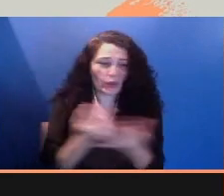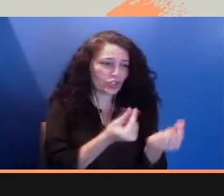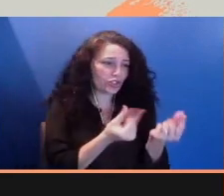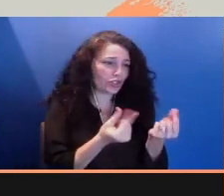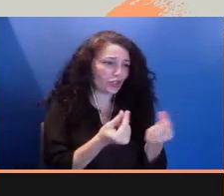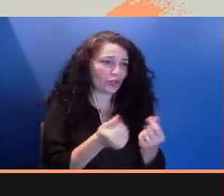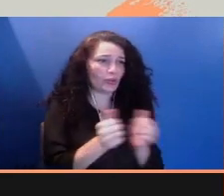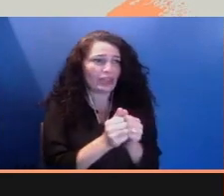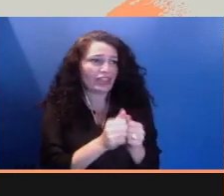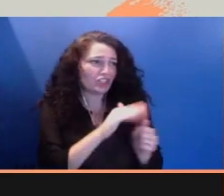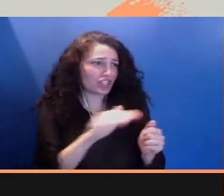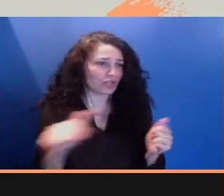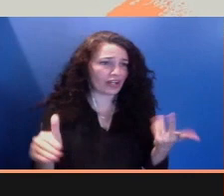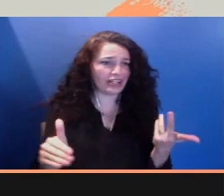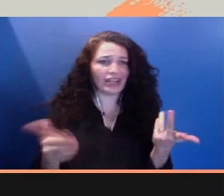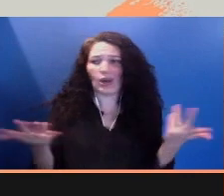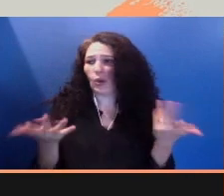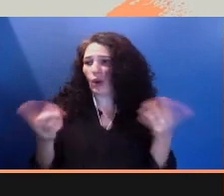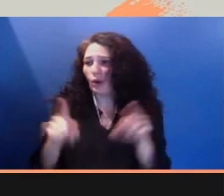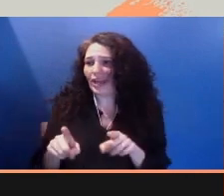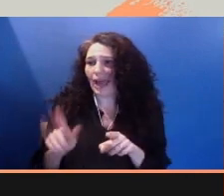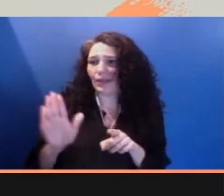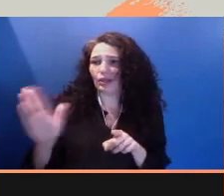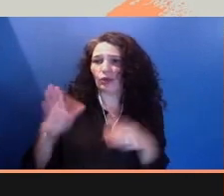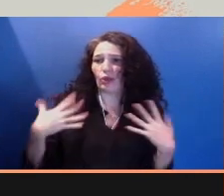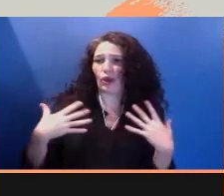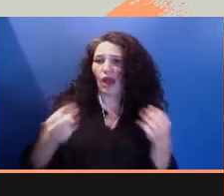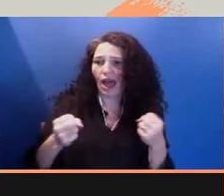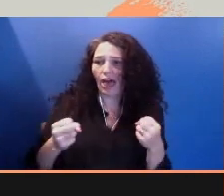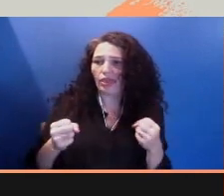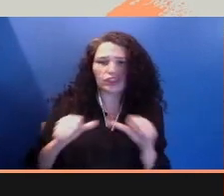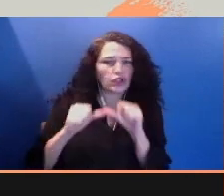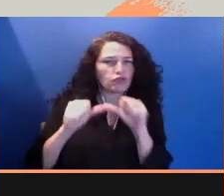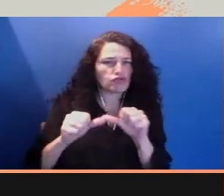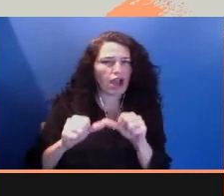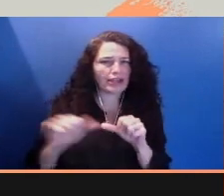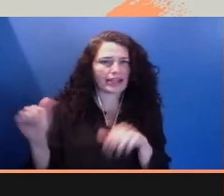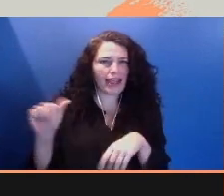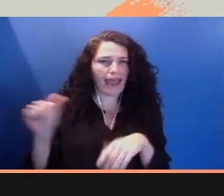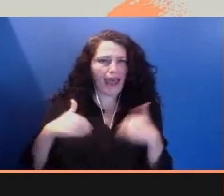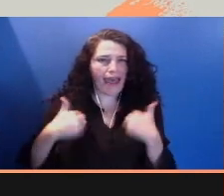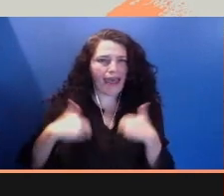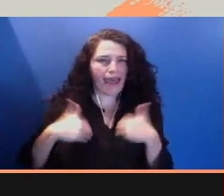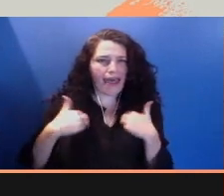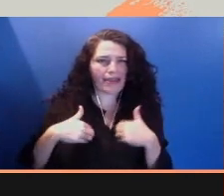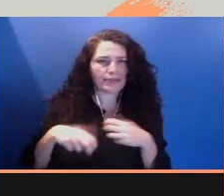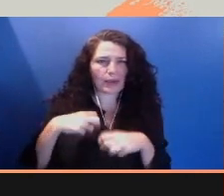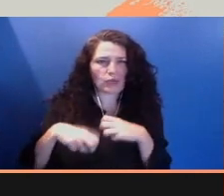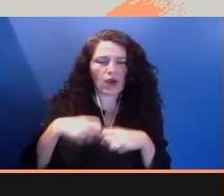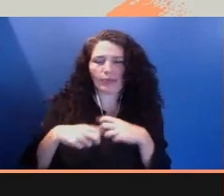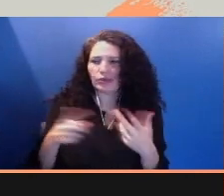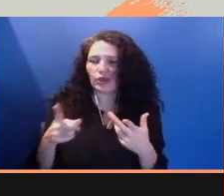sent her to emergency rooms and lost her her jobs? My mother was forced to choose between the needs